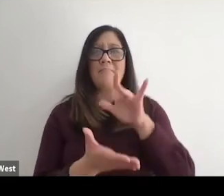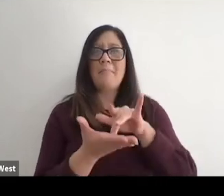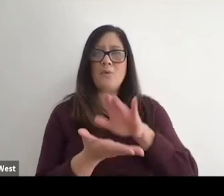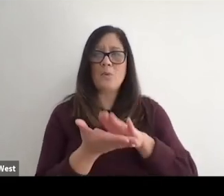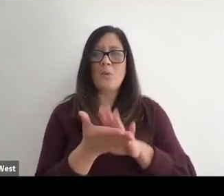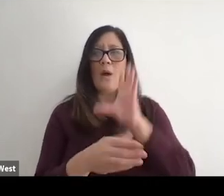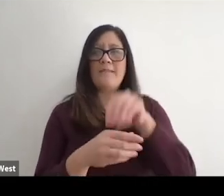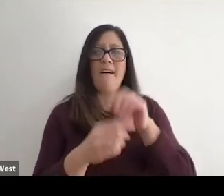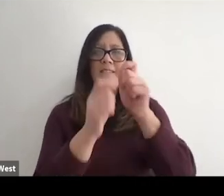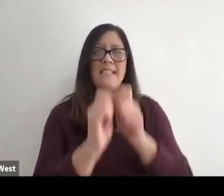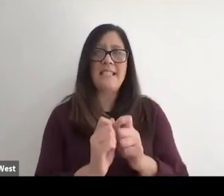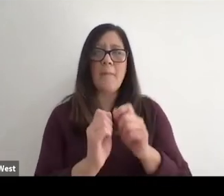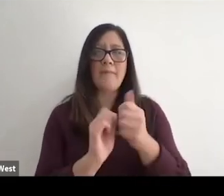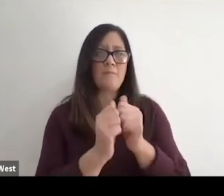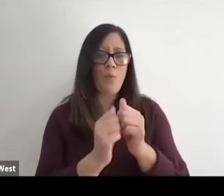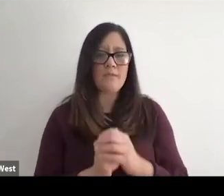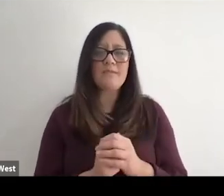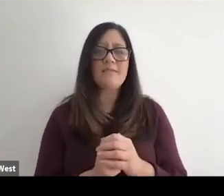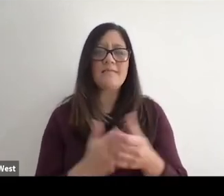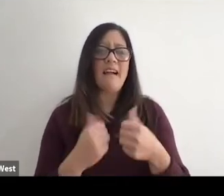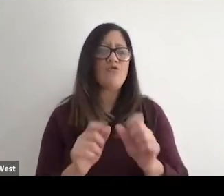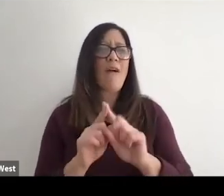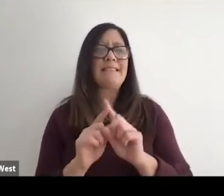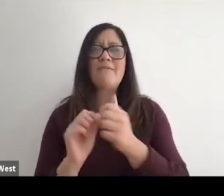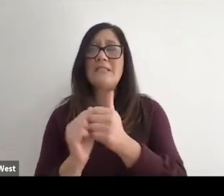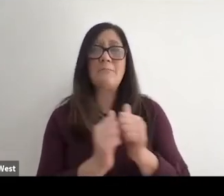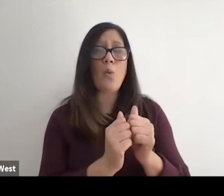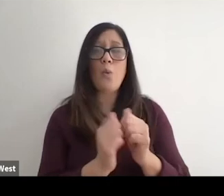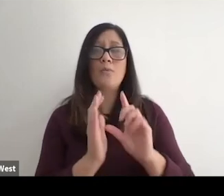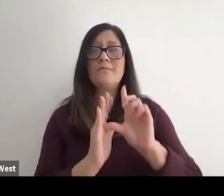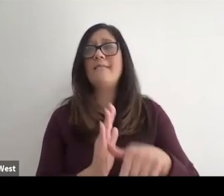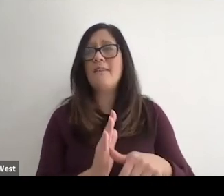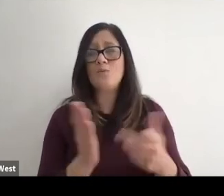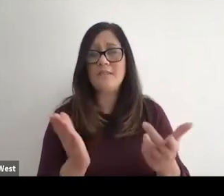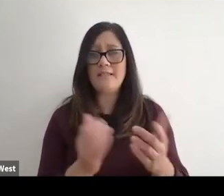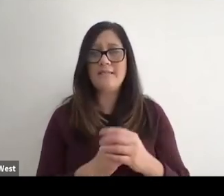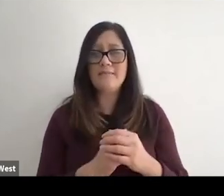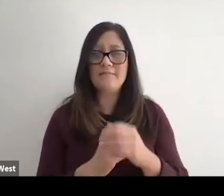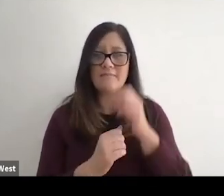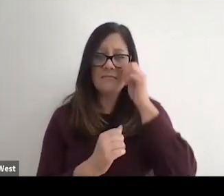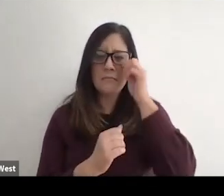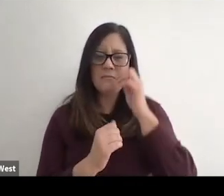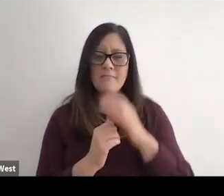sport when I was in middle school. And tried multiple sports, but eventually really.